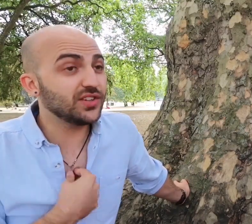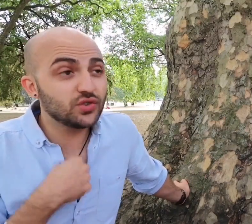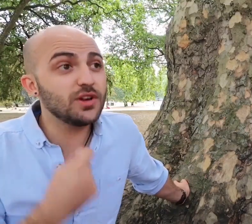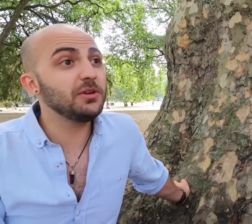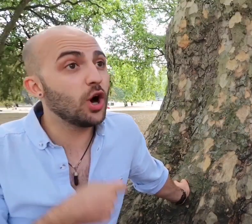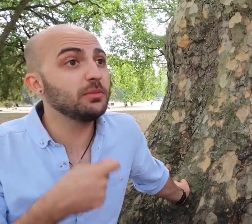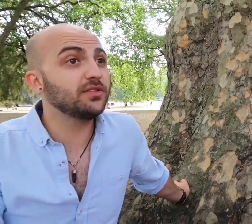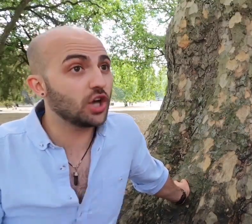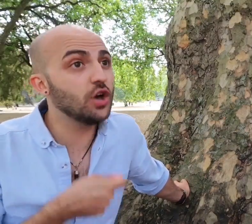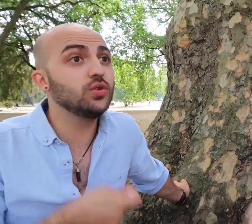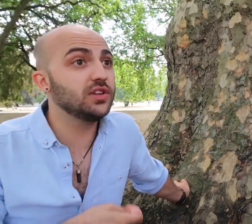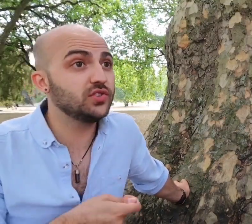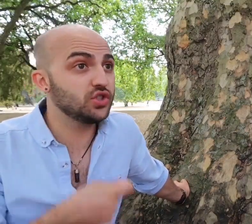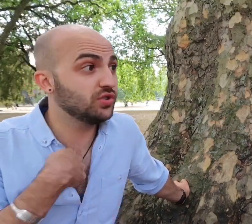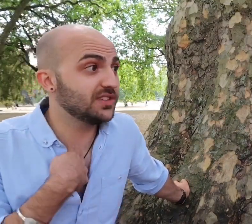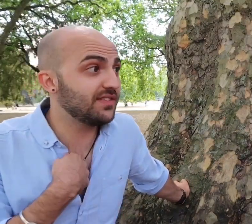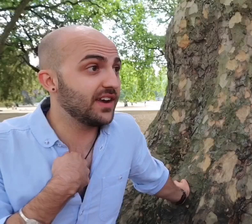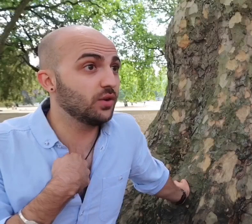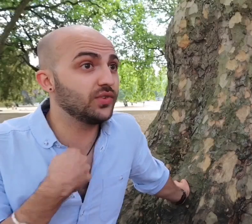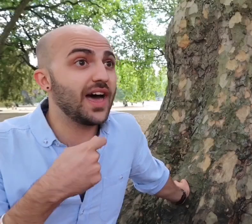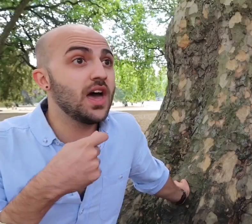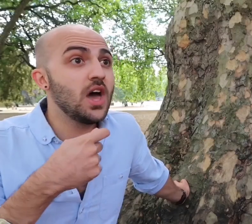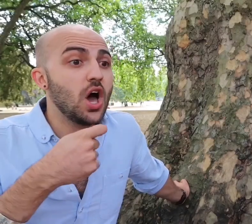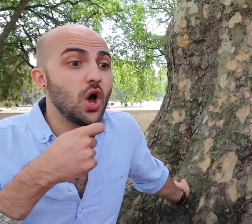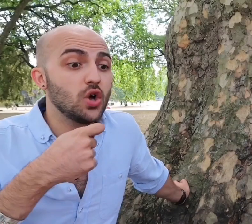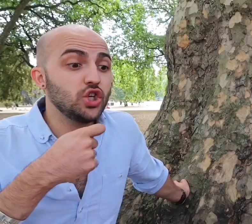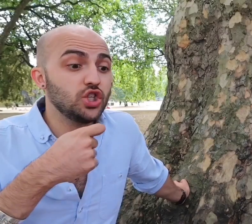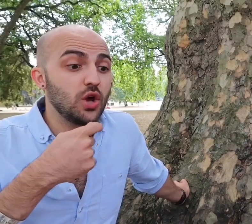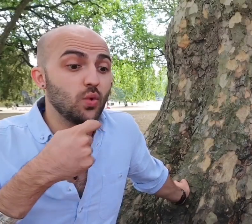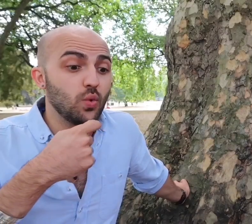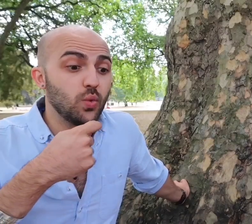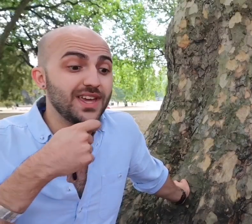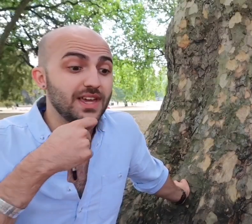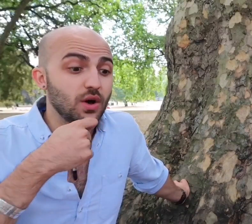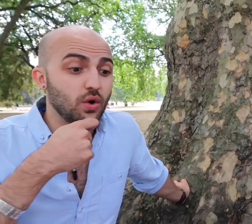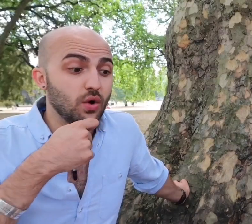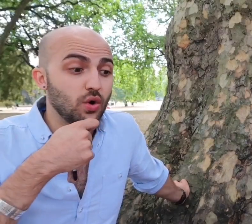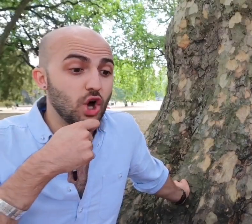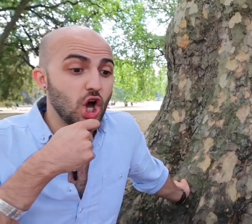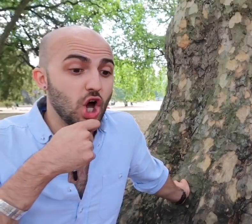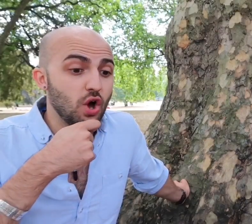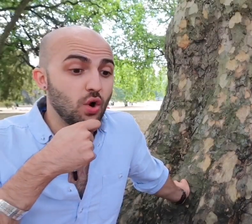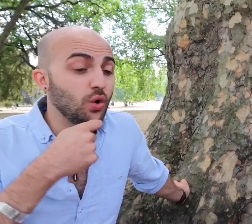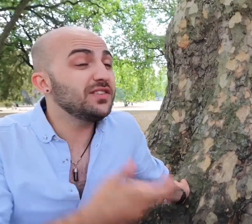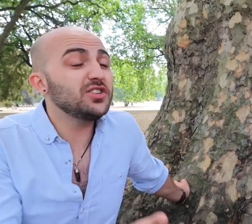extremely common for CODAs children Deaf adults, that you know we or even